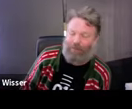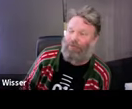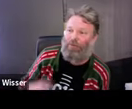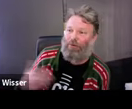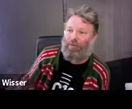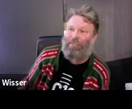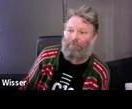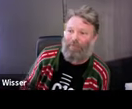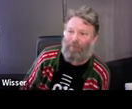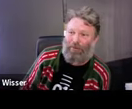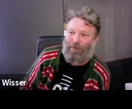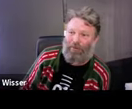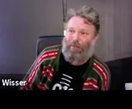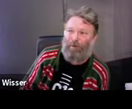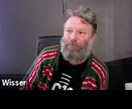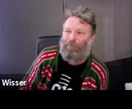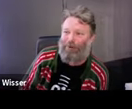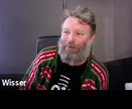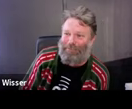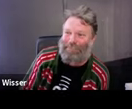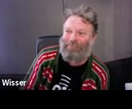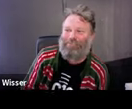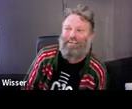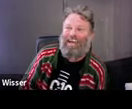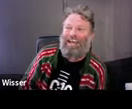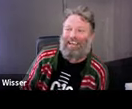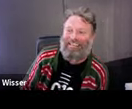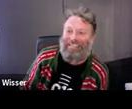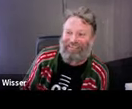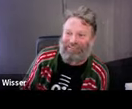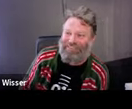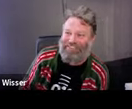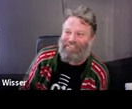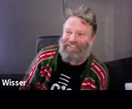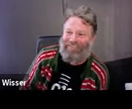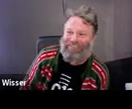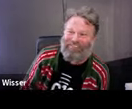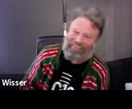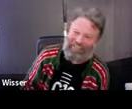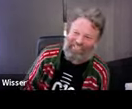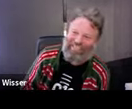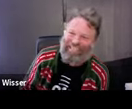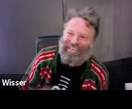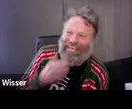his door and asked him to be part of our festival. He looked at us like